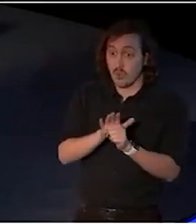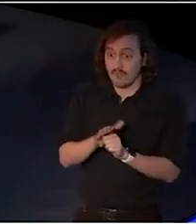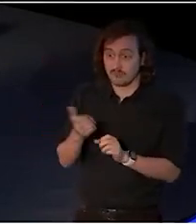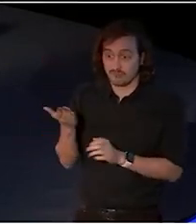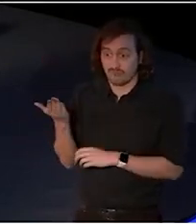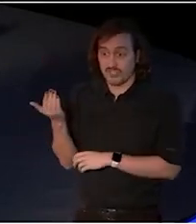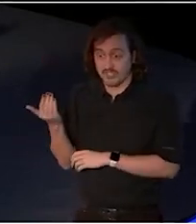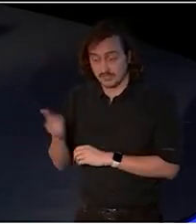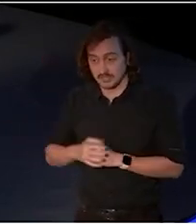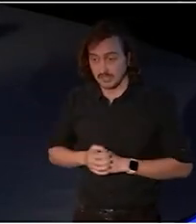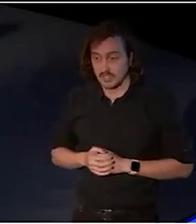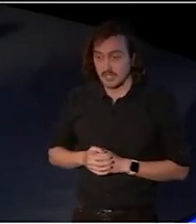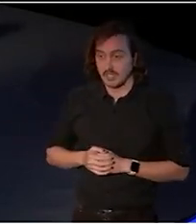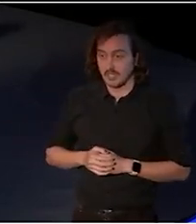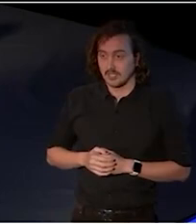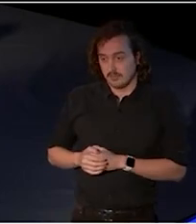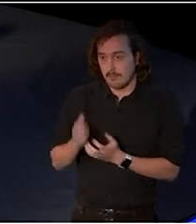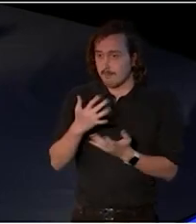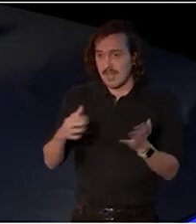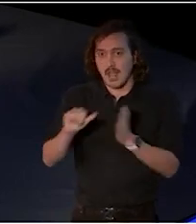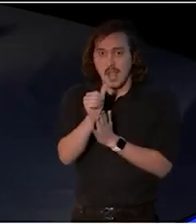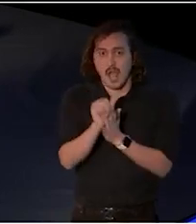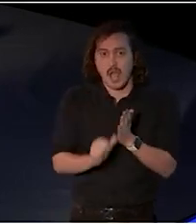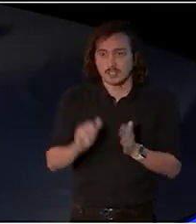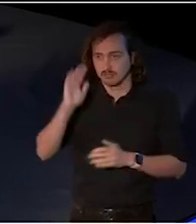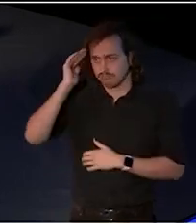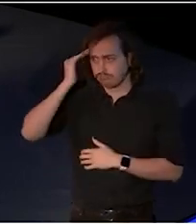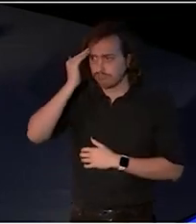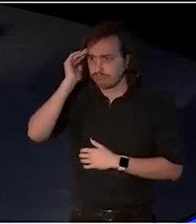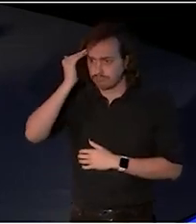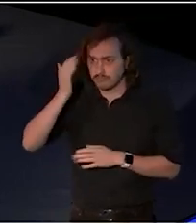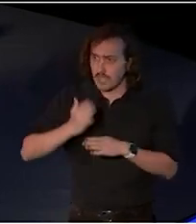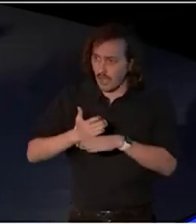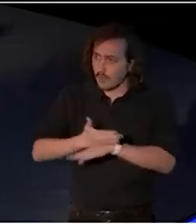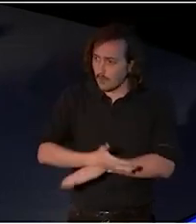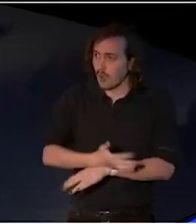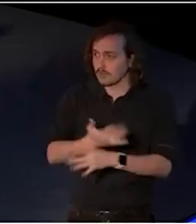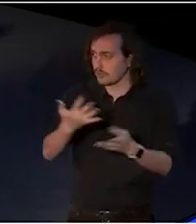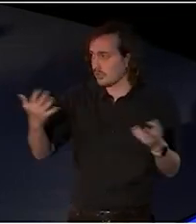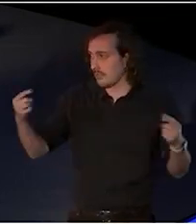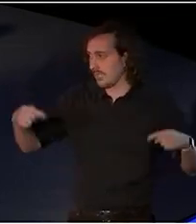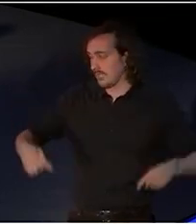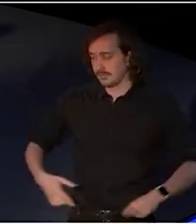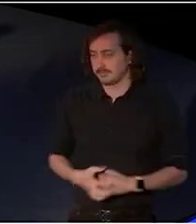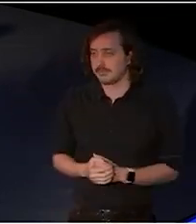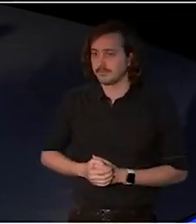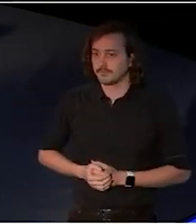and sheer hard work of so many of you here today. But knowing that our artists and creative workers